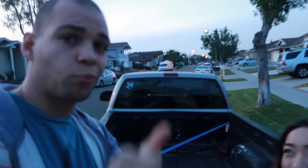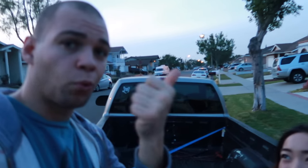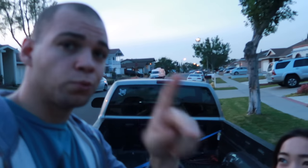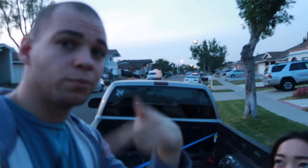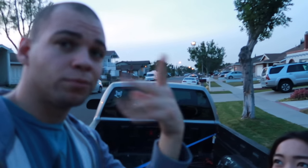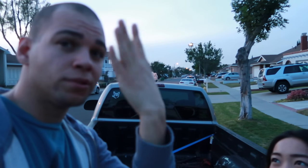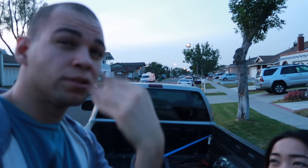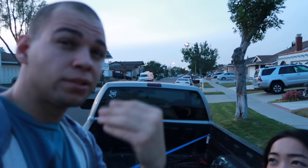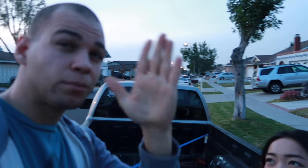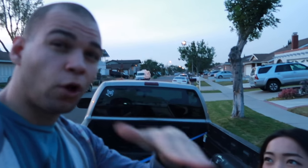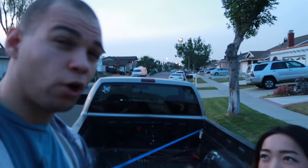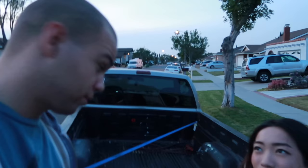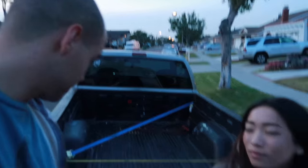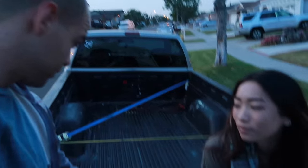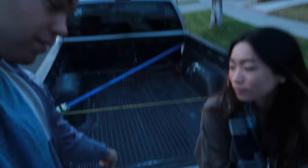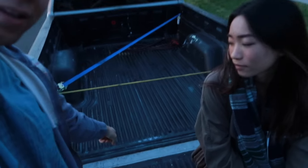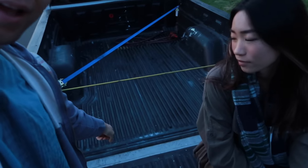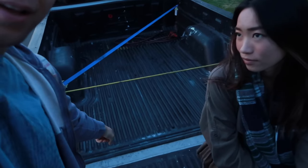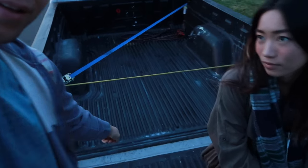most people sleep on this